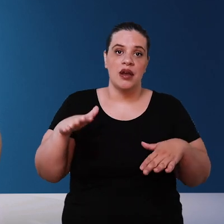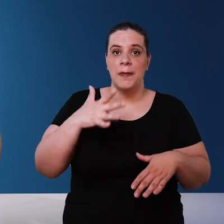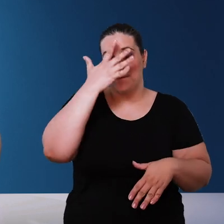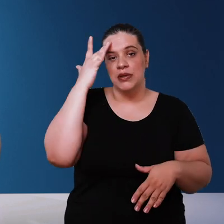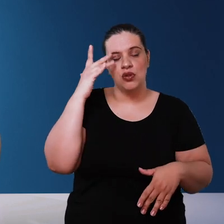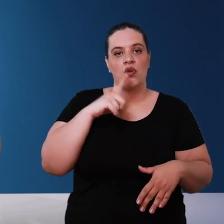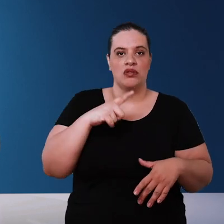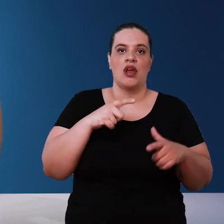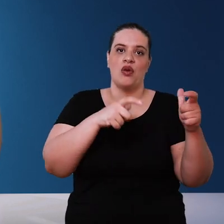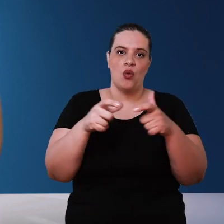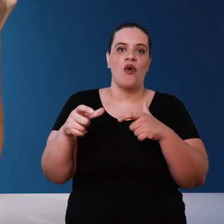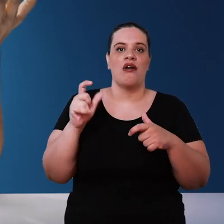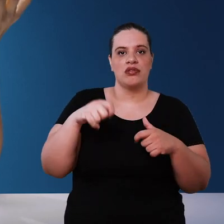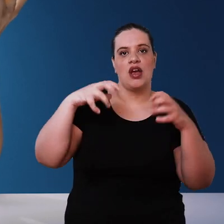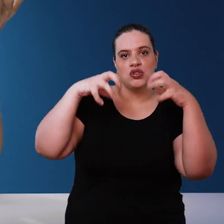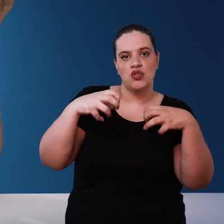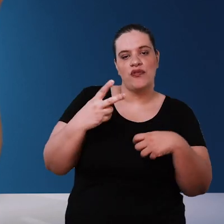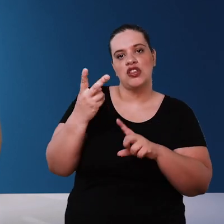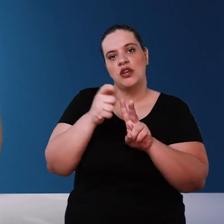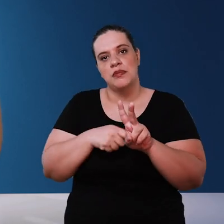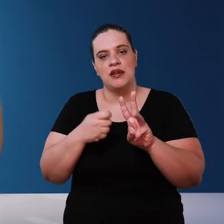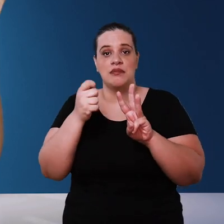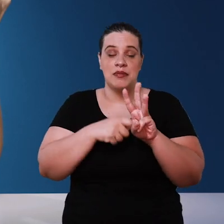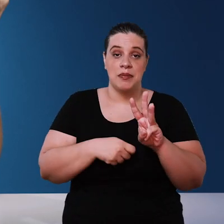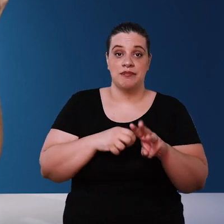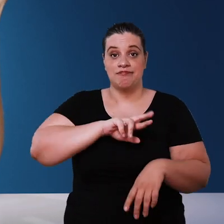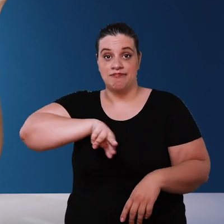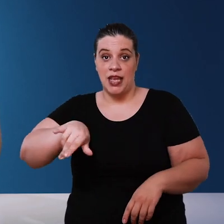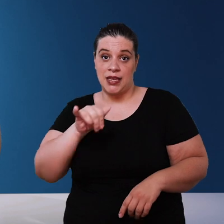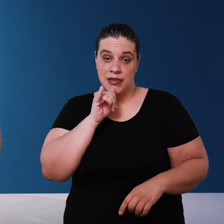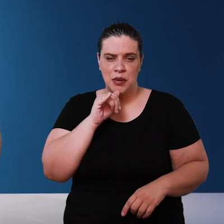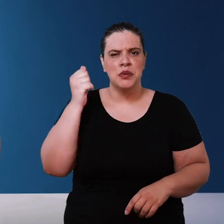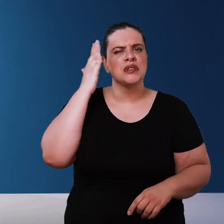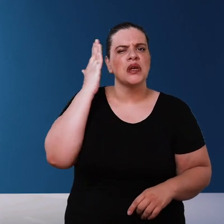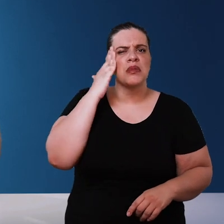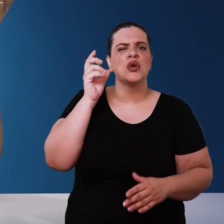or three months but before seeing more examples it would be good to understand the and with